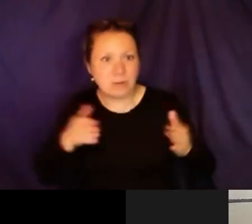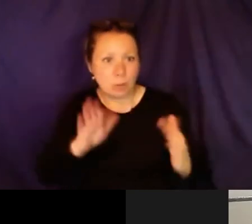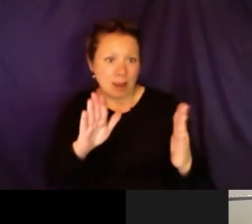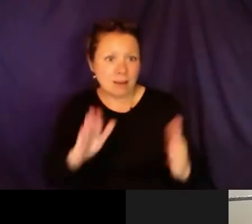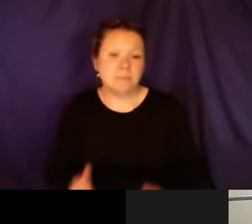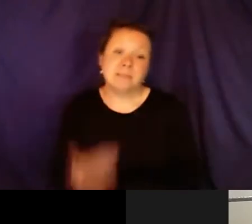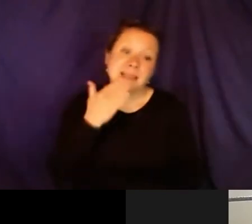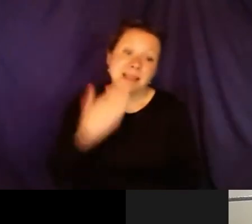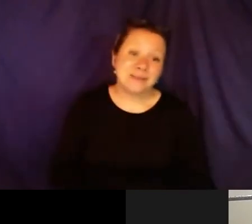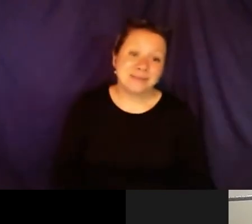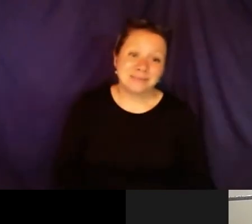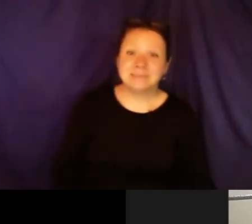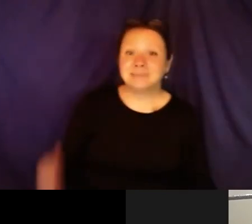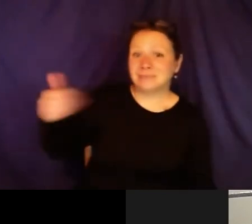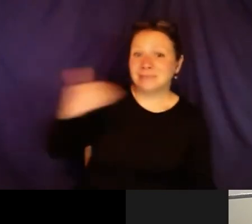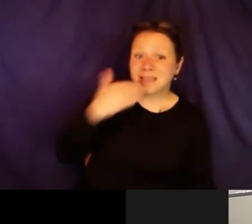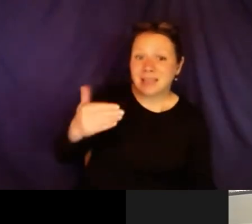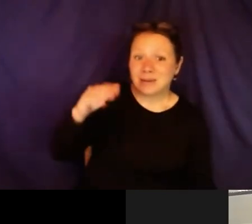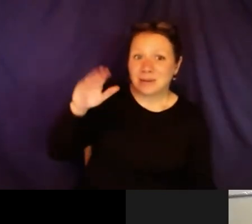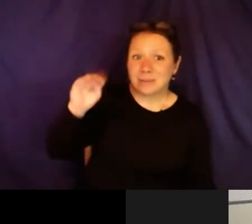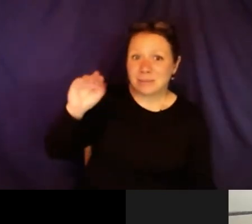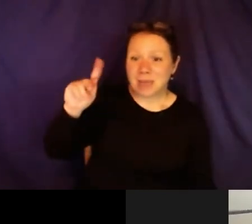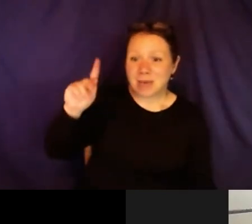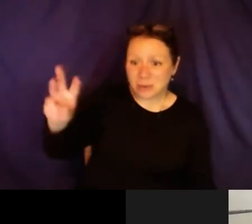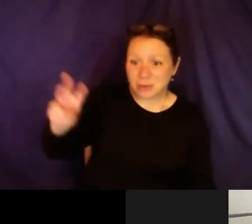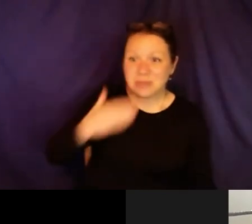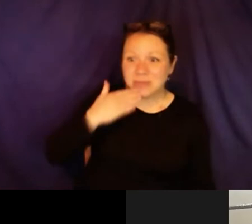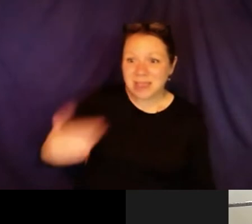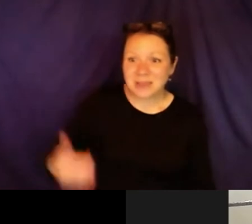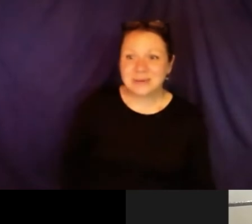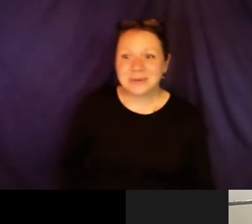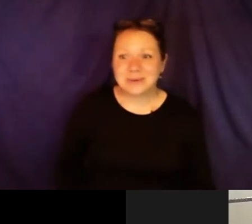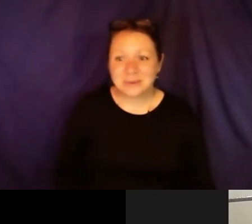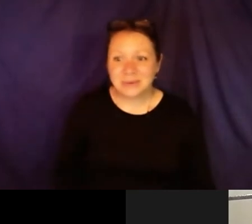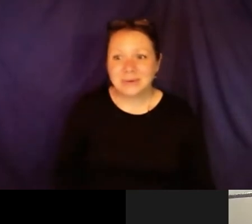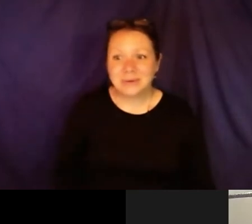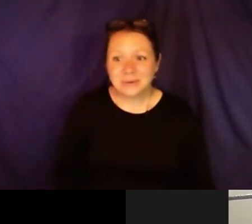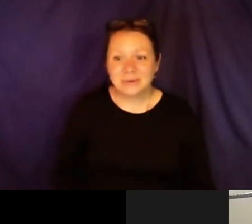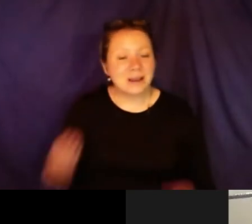We got to move forward with them in a meaningful meaningful, transparent way.